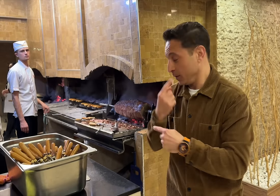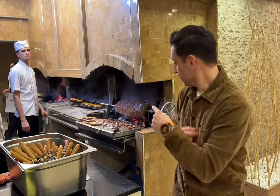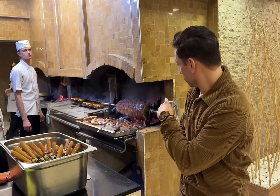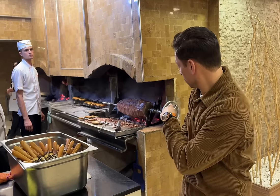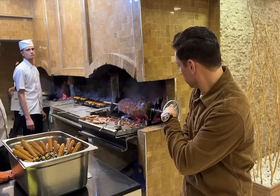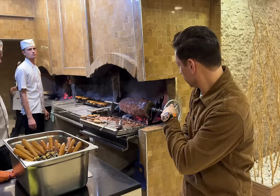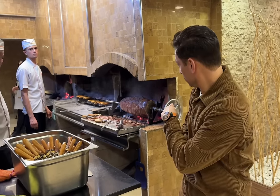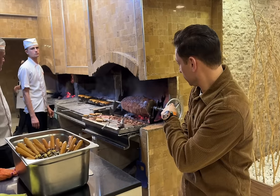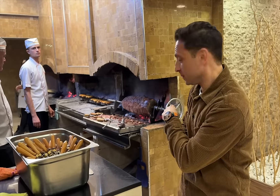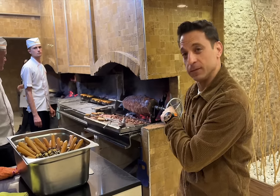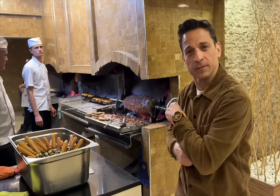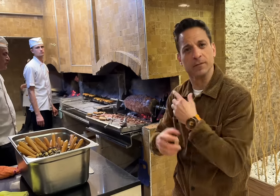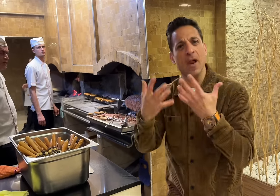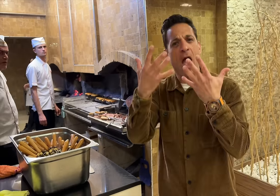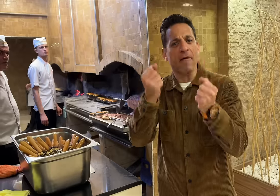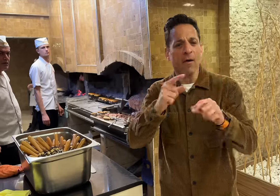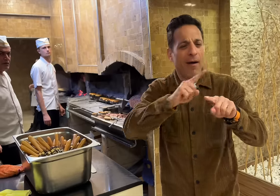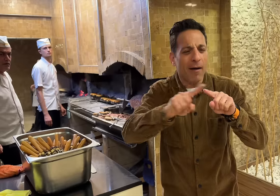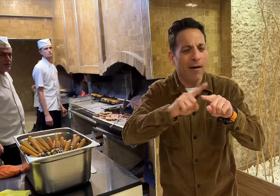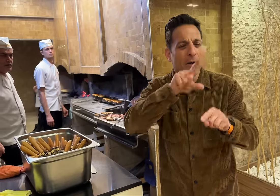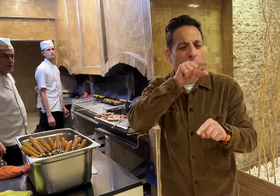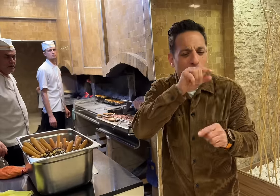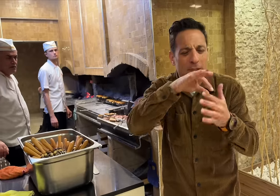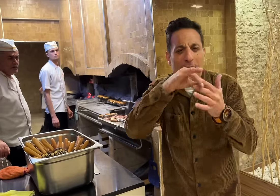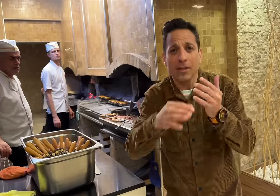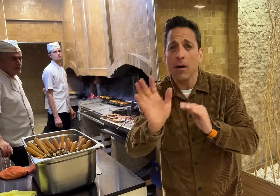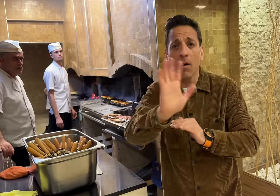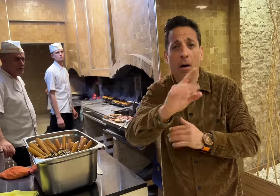It is served in a sandwich topped with salad and